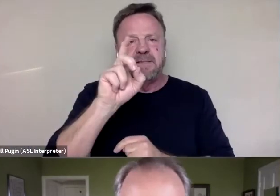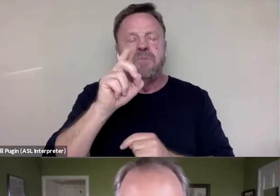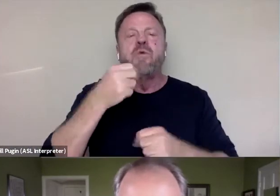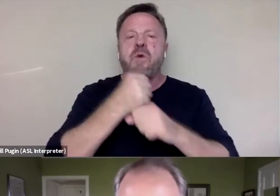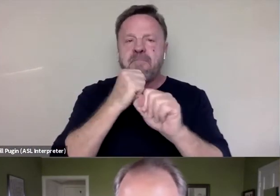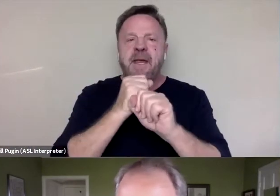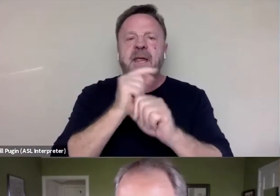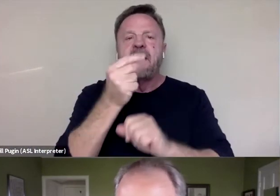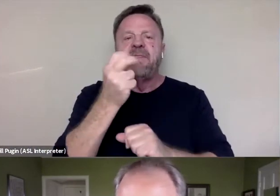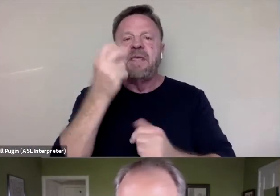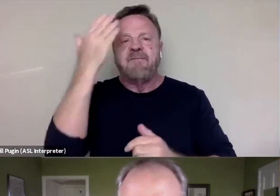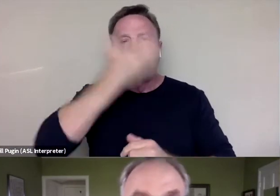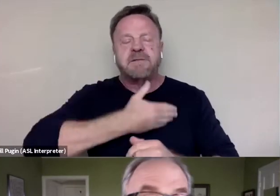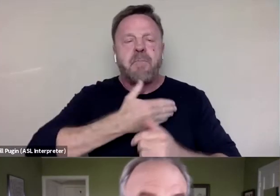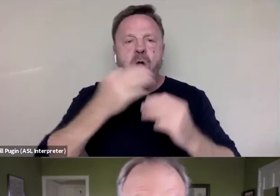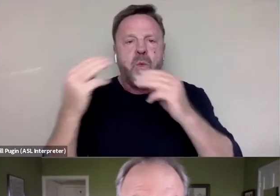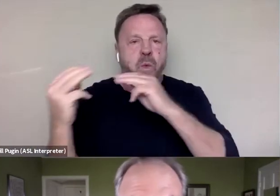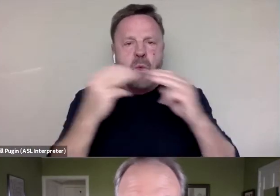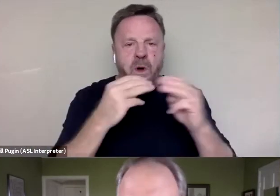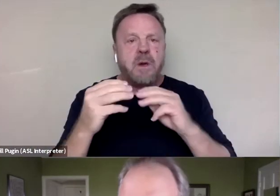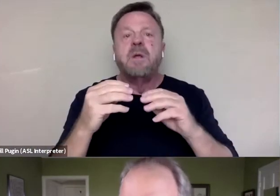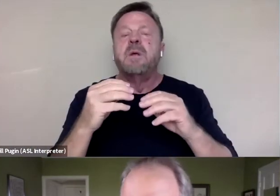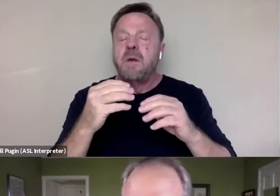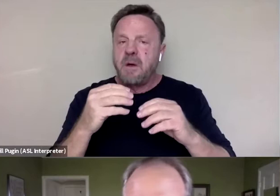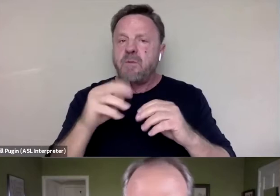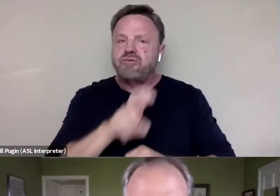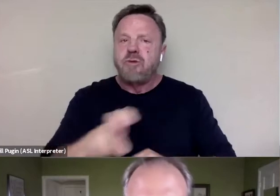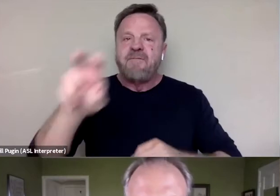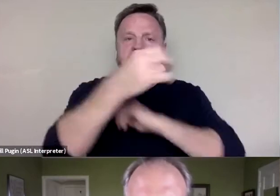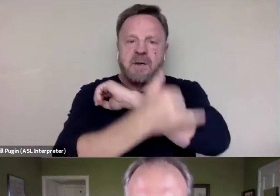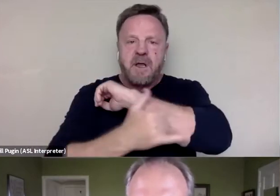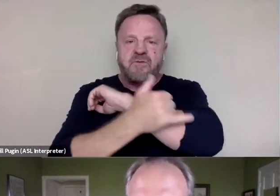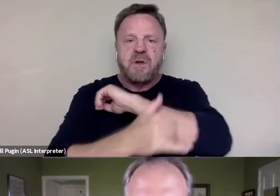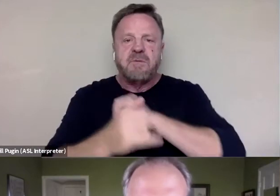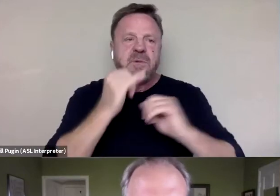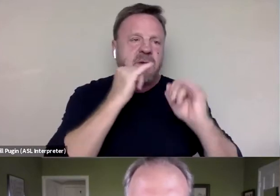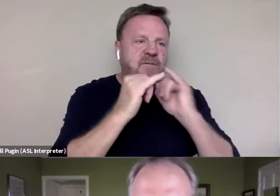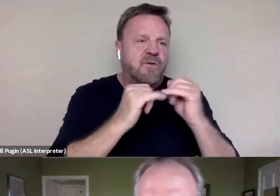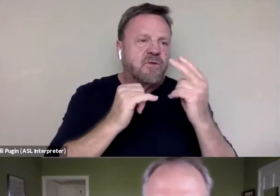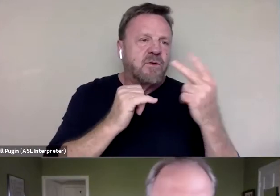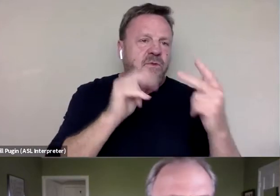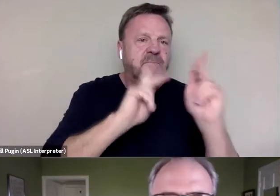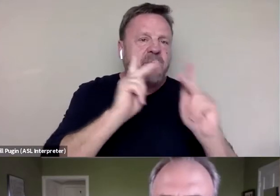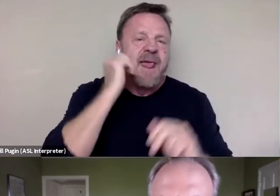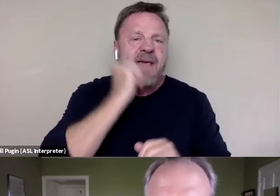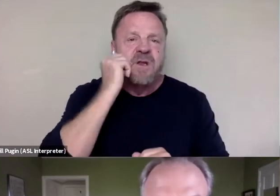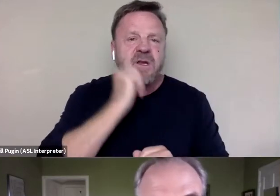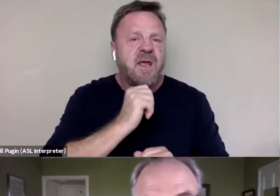we did a cross-country trip where we just, we have three people, two or three people a day and went all the way across the country